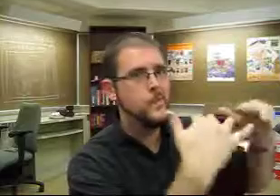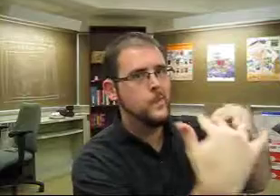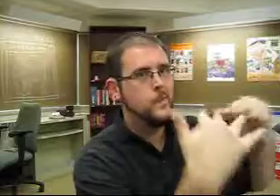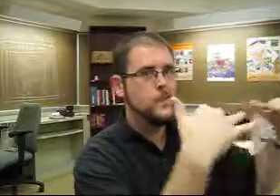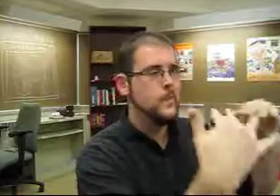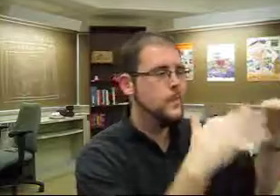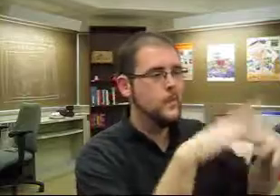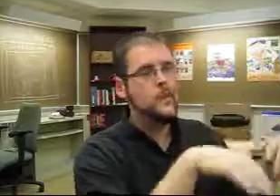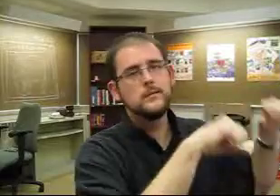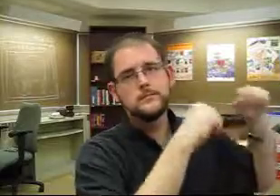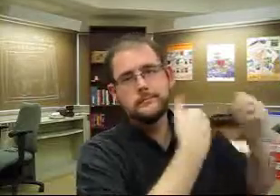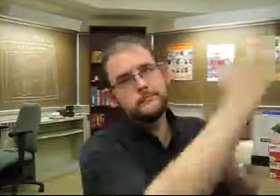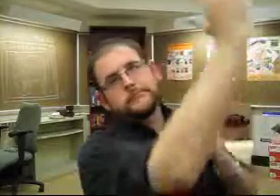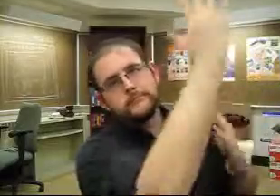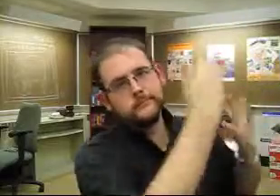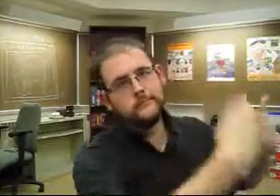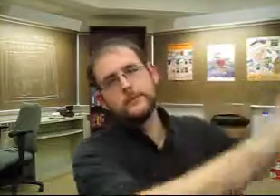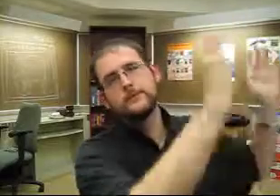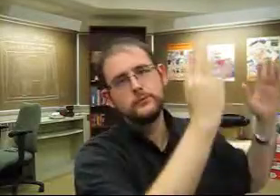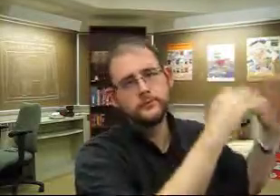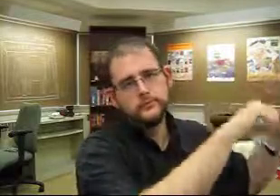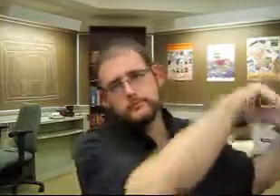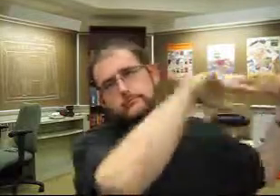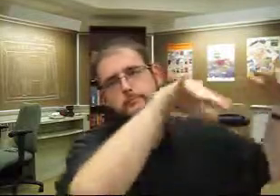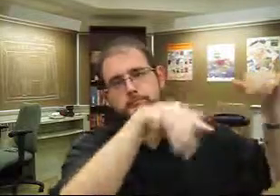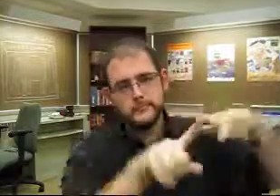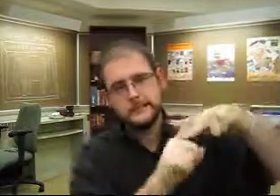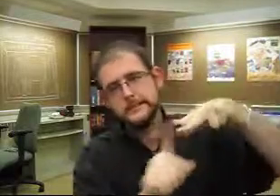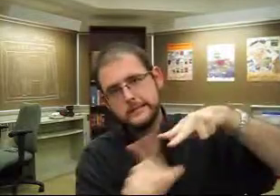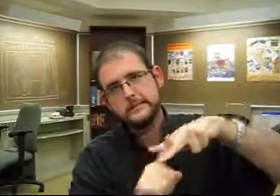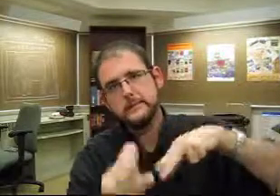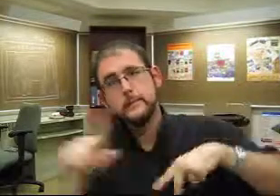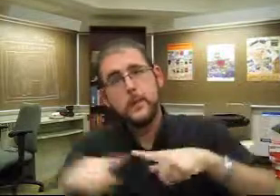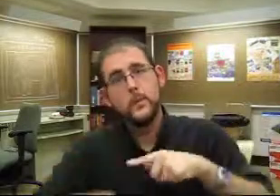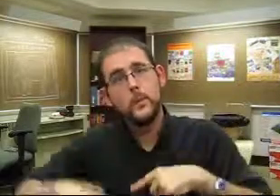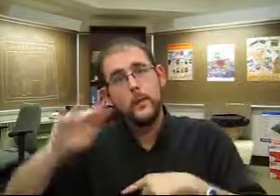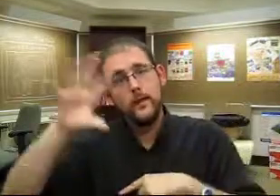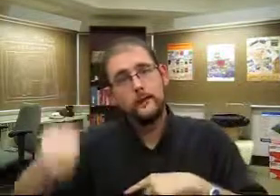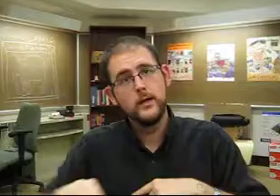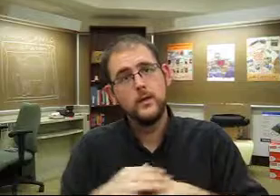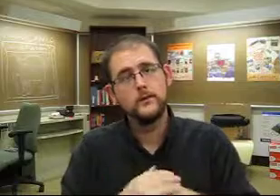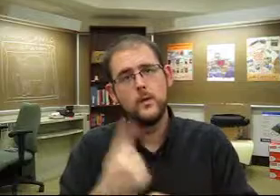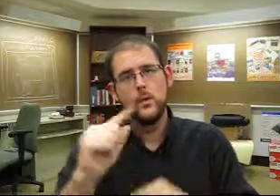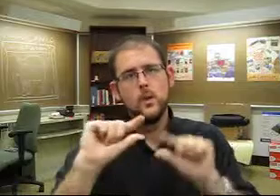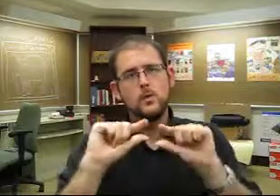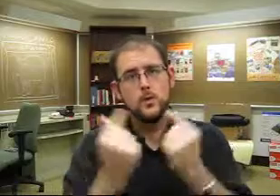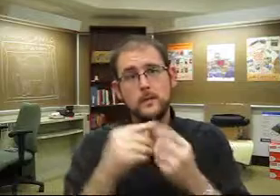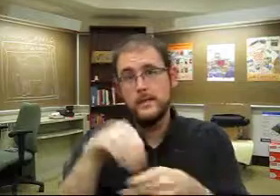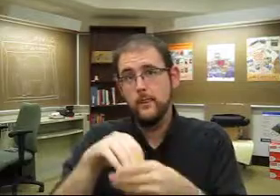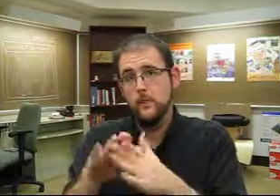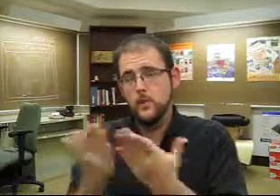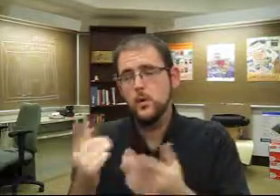After a series of wars, they were ejected and returned to North Africa.